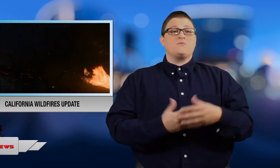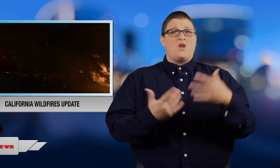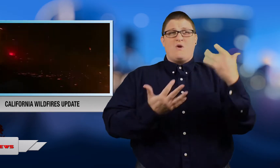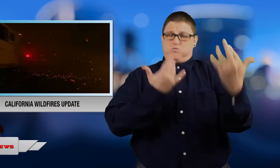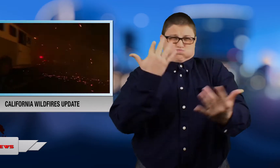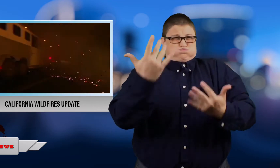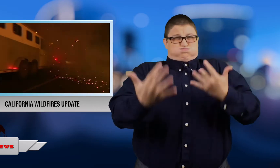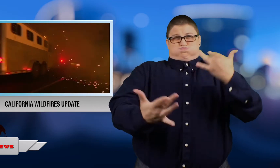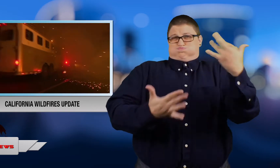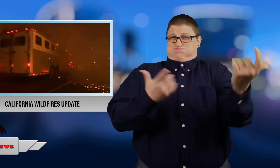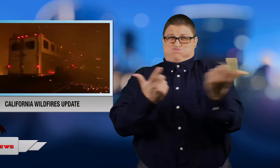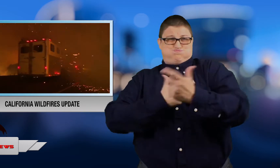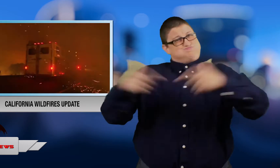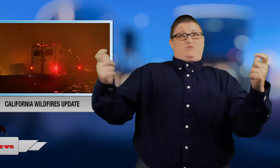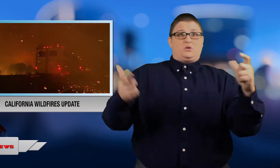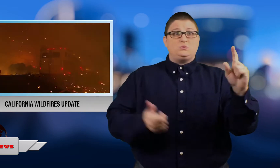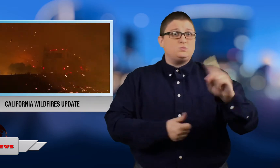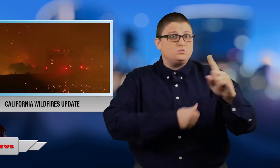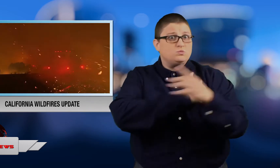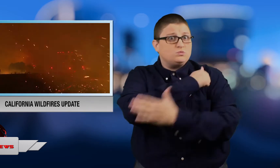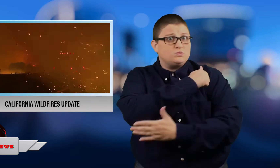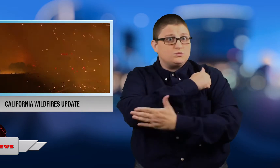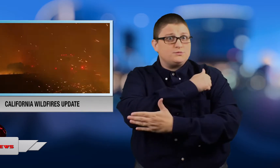The largest fires are in